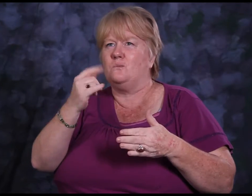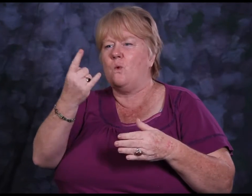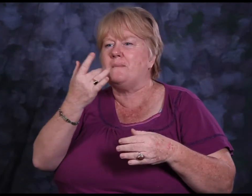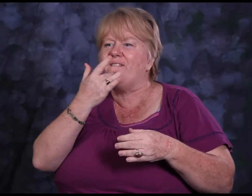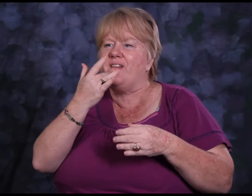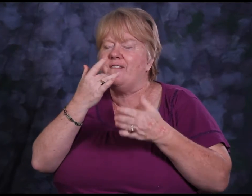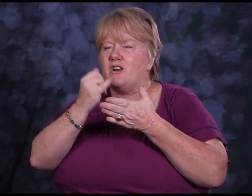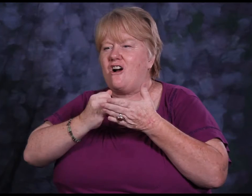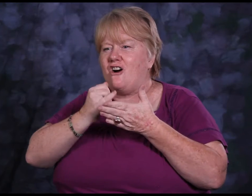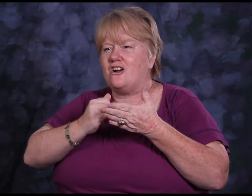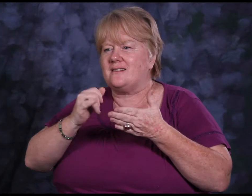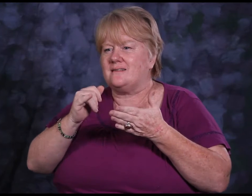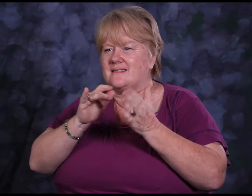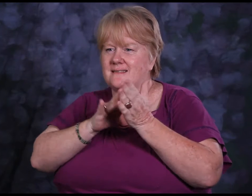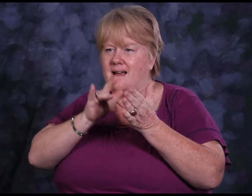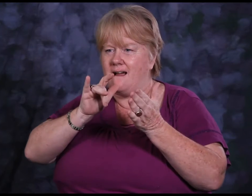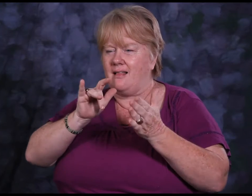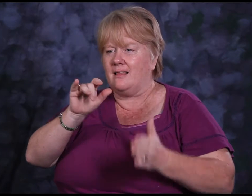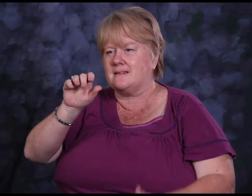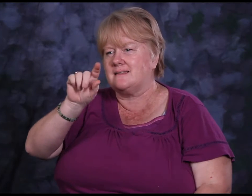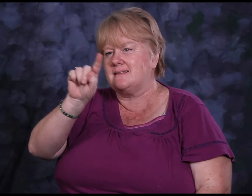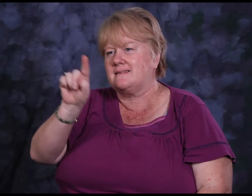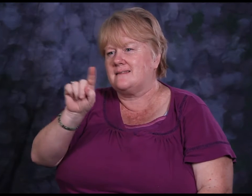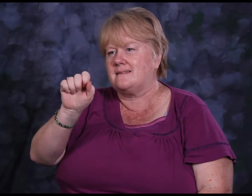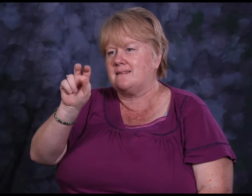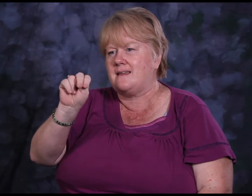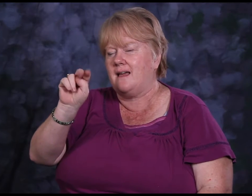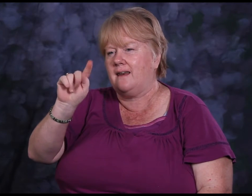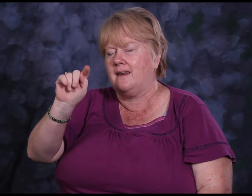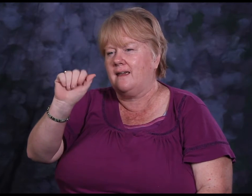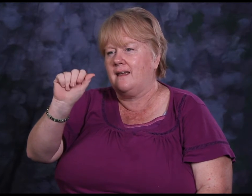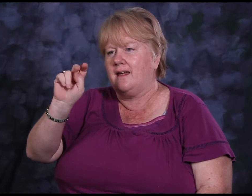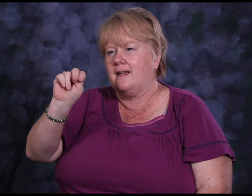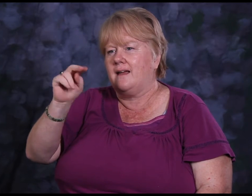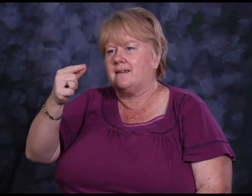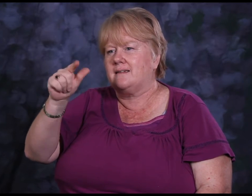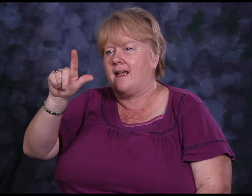One of my favorite artistic styles is the zentangle style